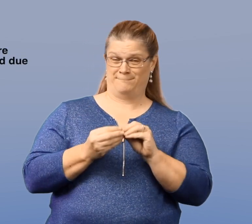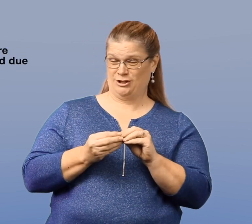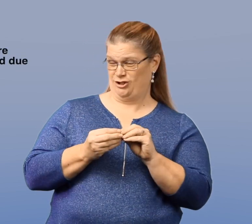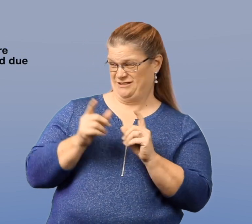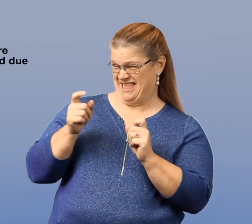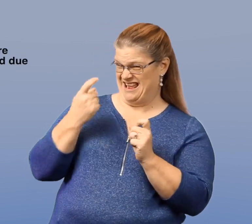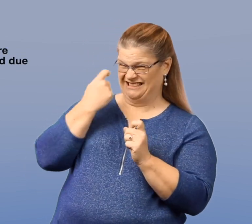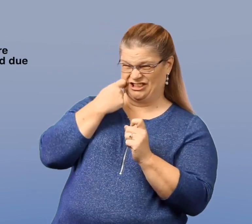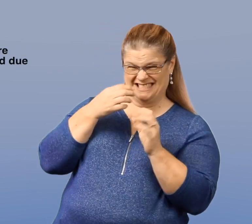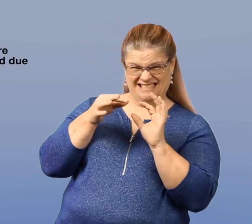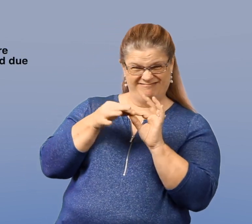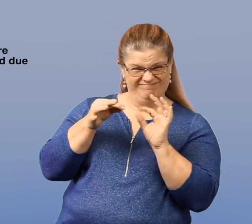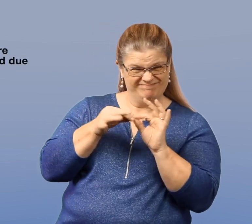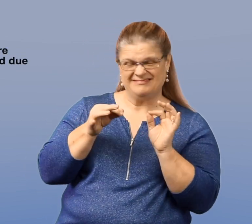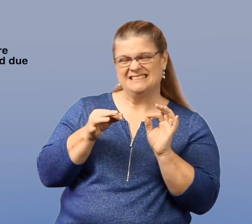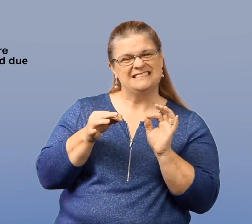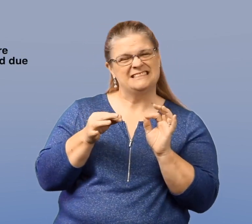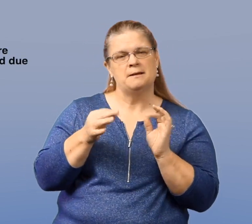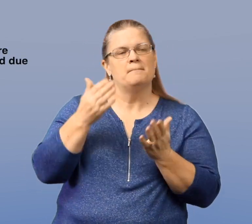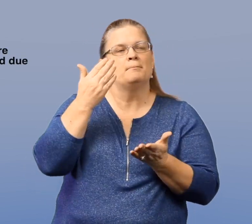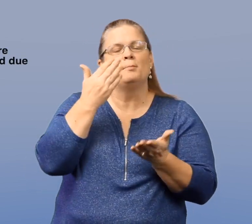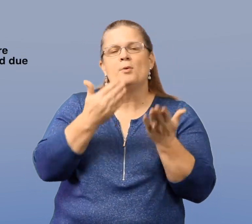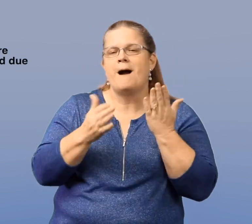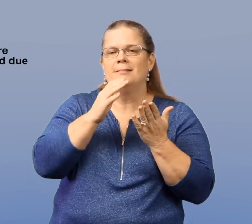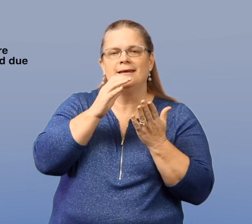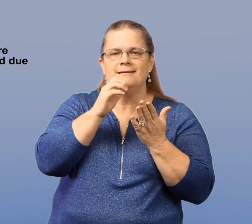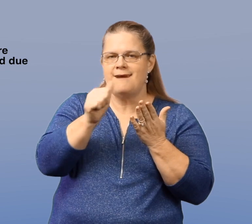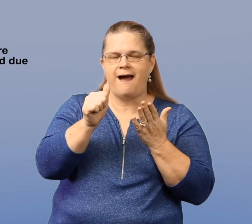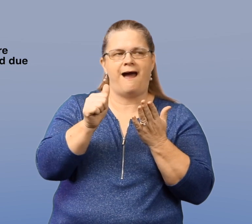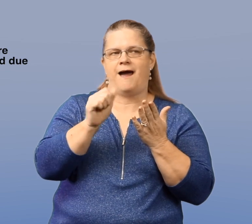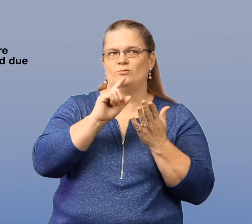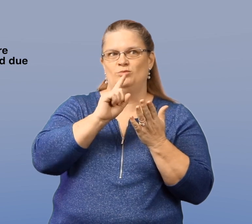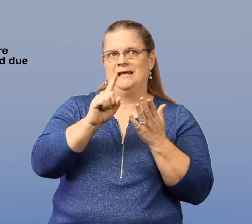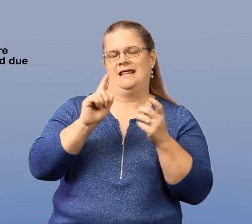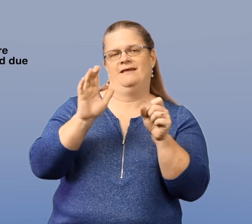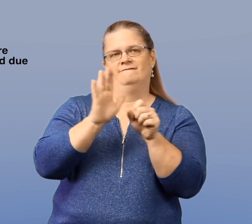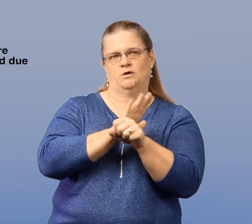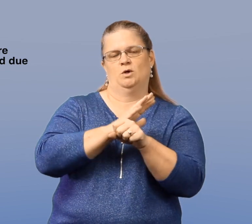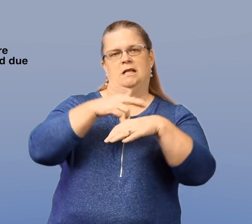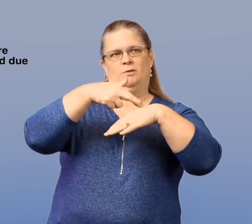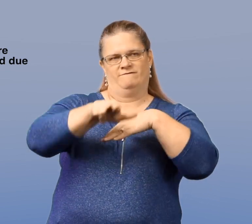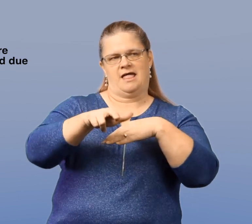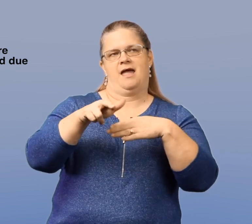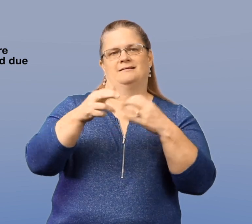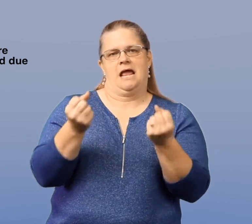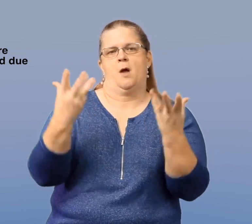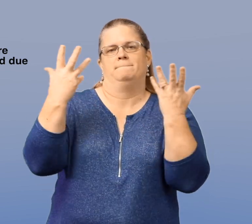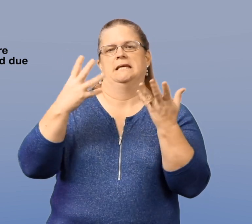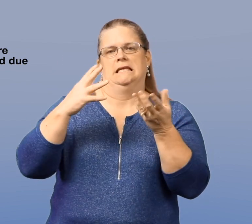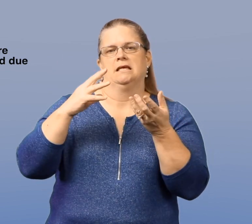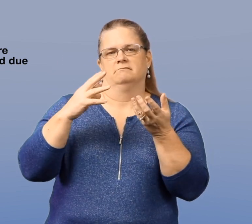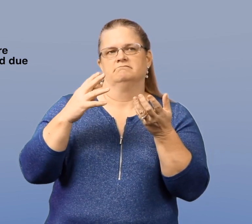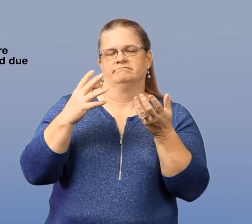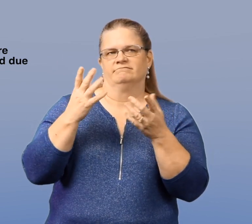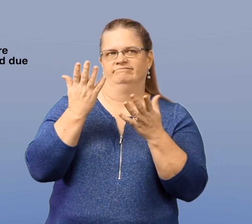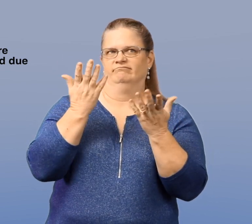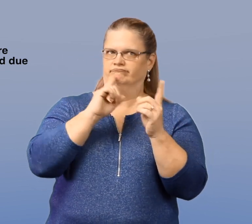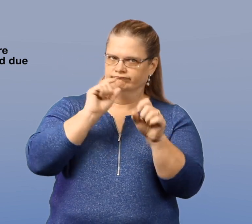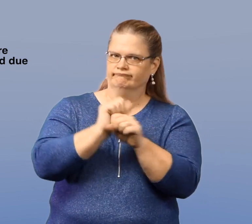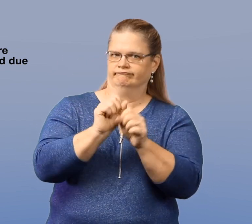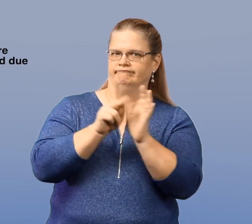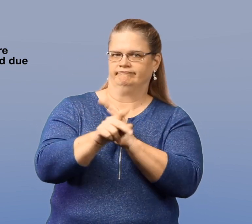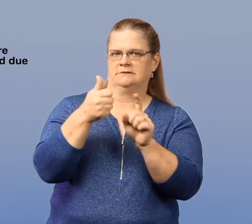The suicide numbers that I recently gave you may not fully reflect just how many suicides occur.